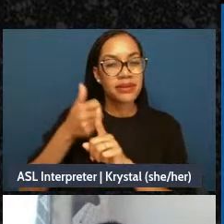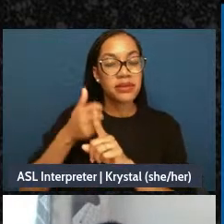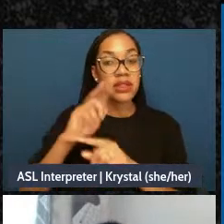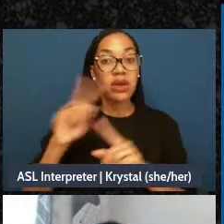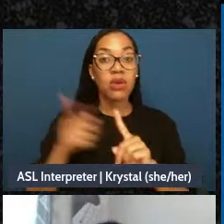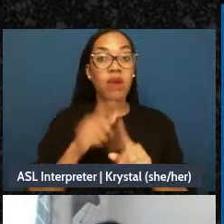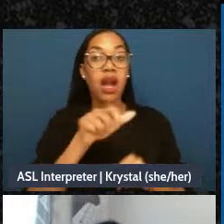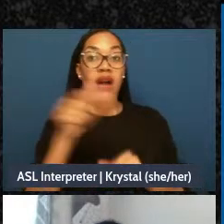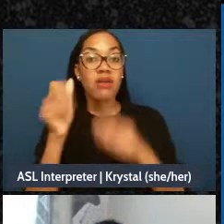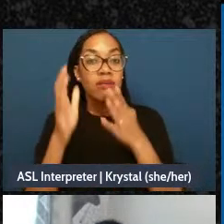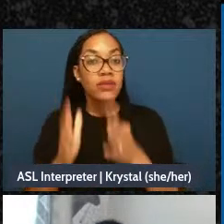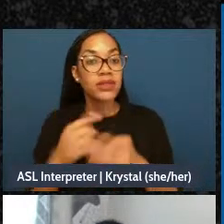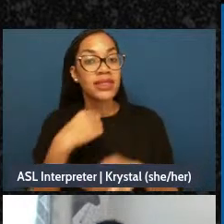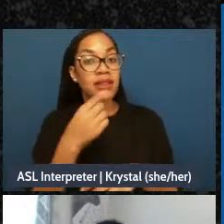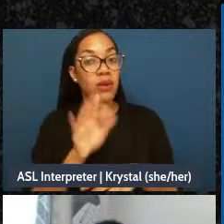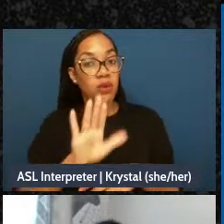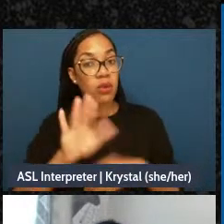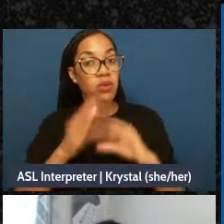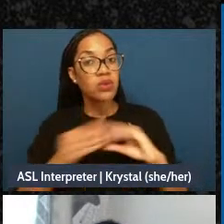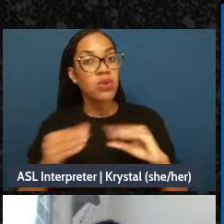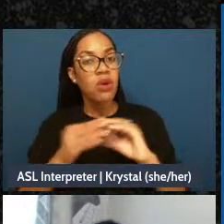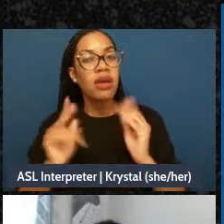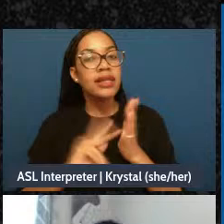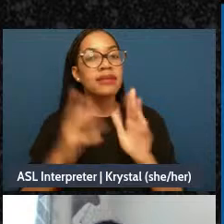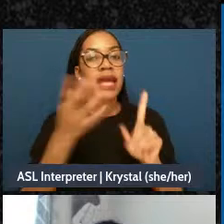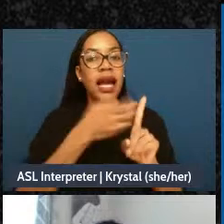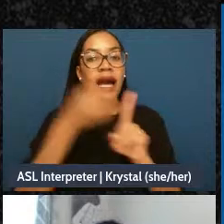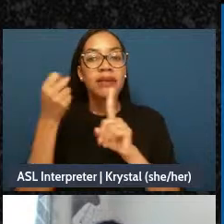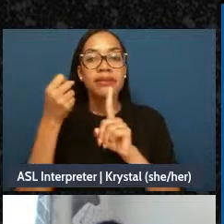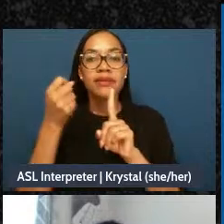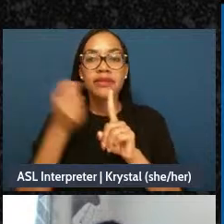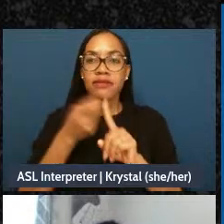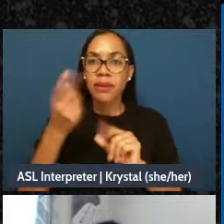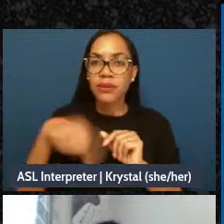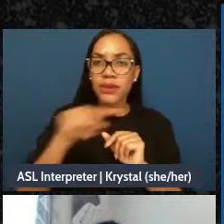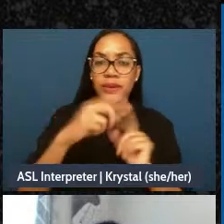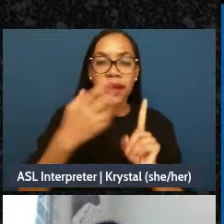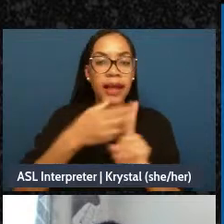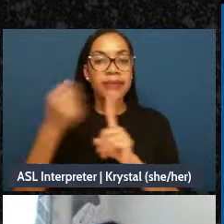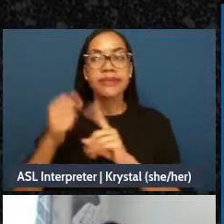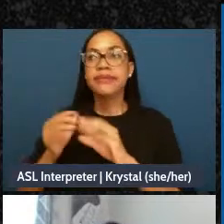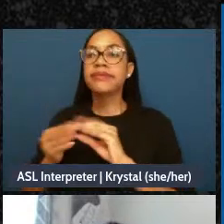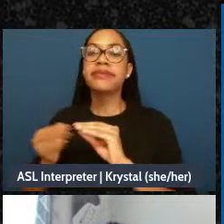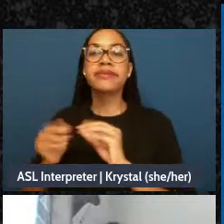and we deserve to be seen as whole people with rich stories and rich identities.